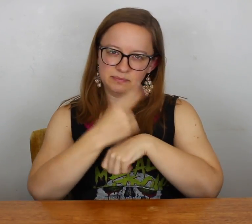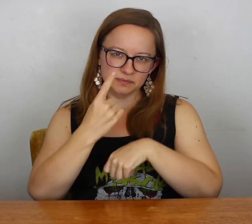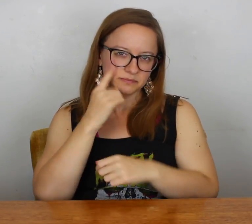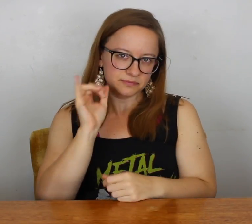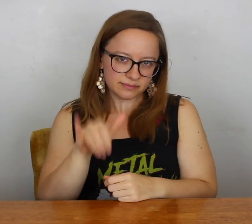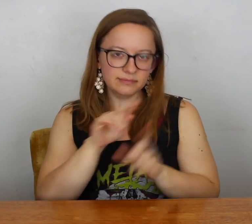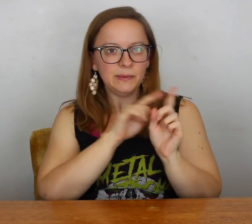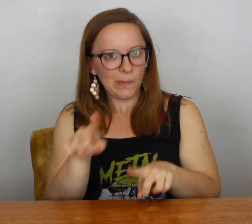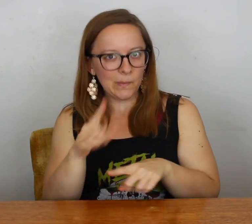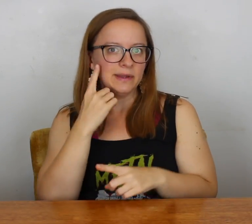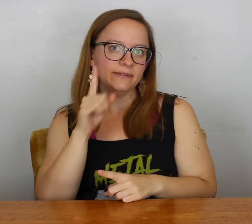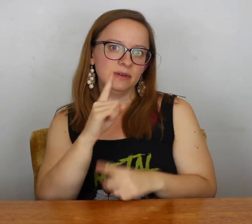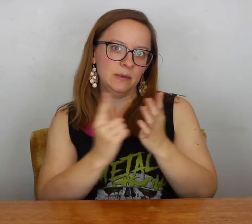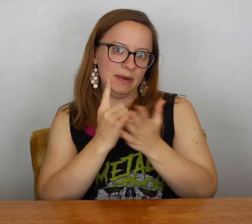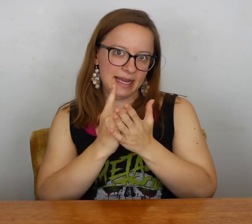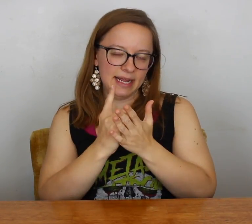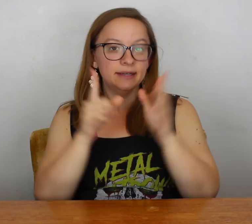and then I can pick which day I want to go.